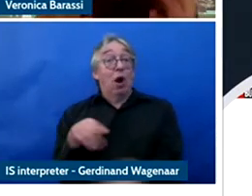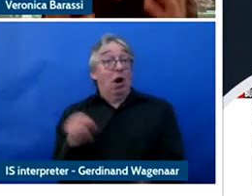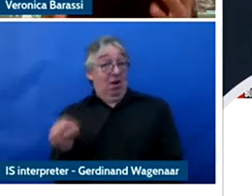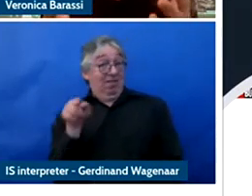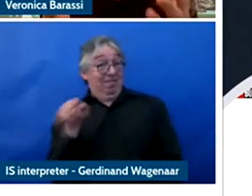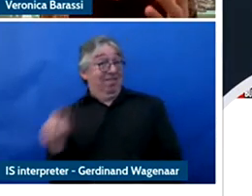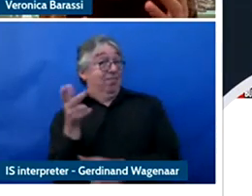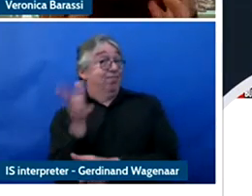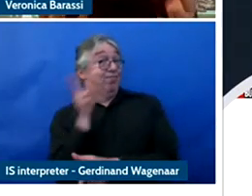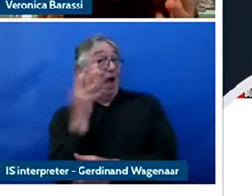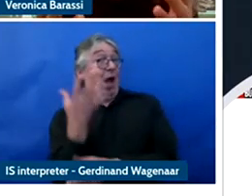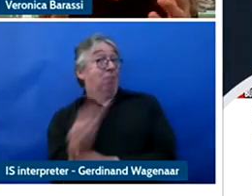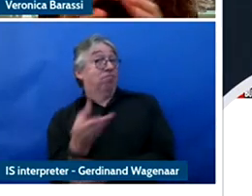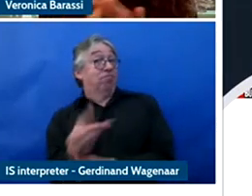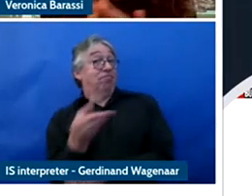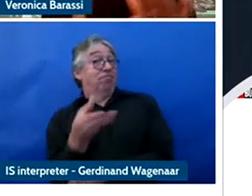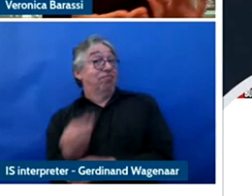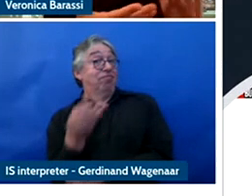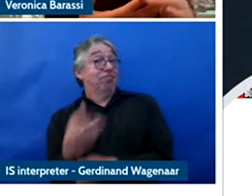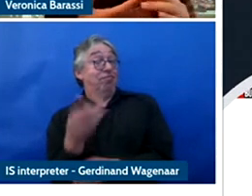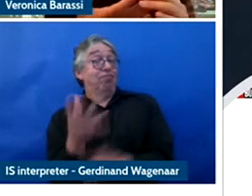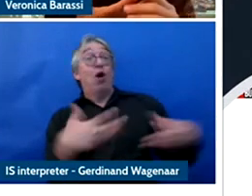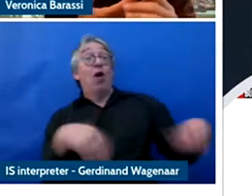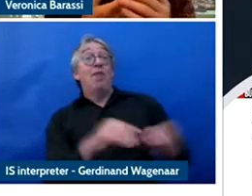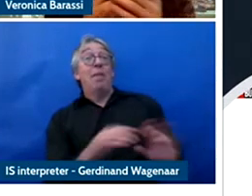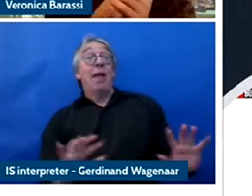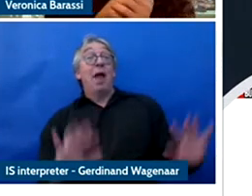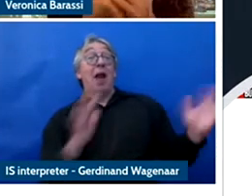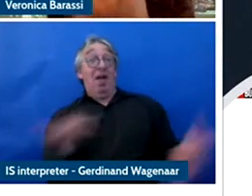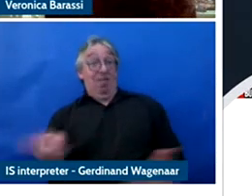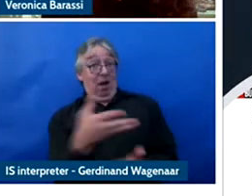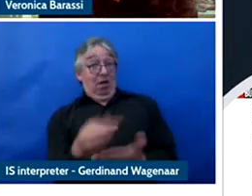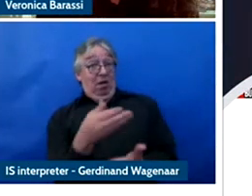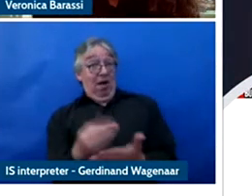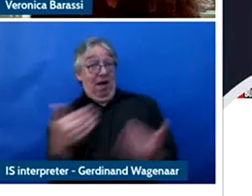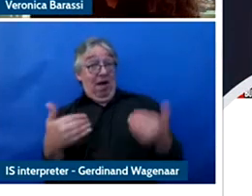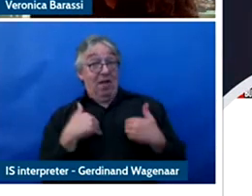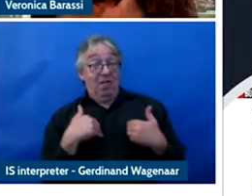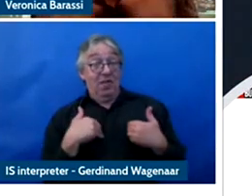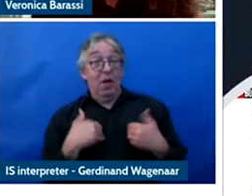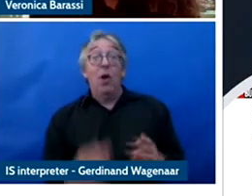lot of family life and then, they have access to of course, everything that we